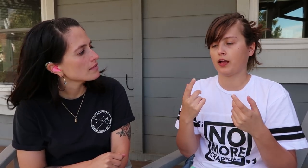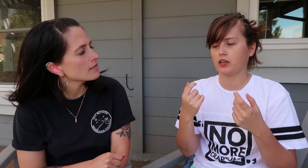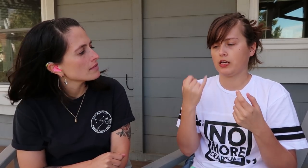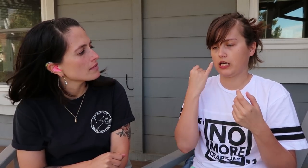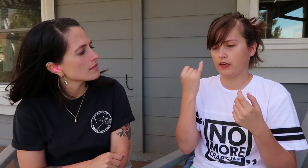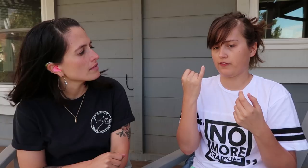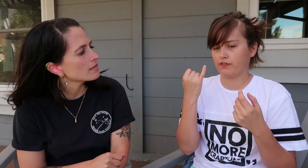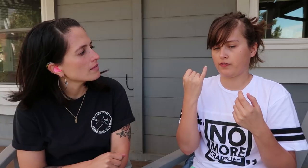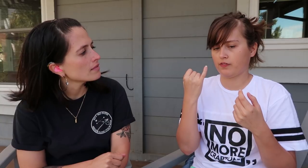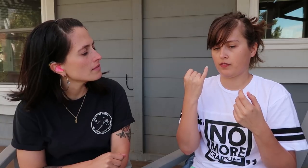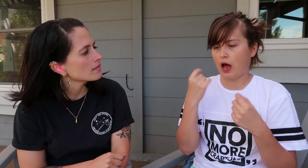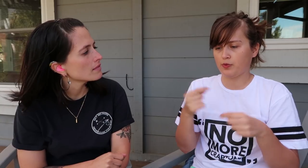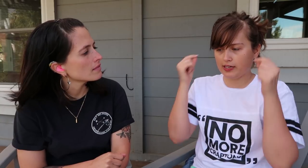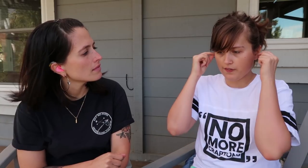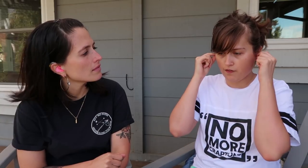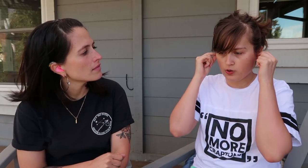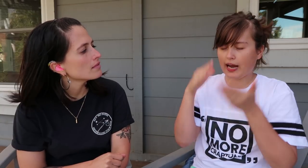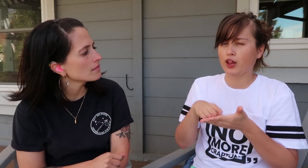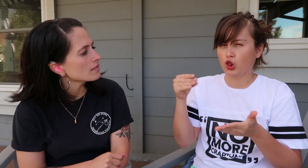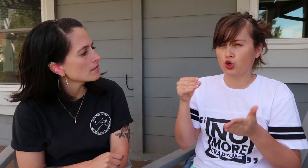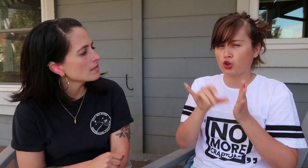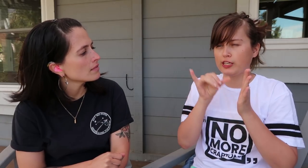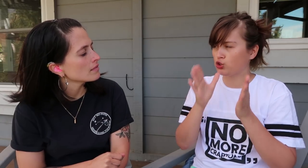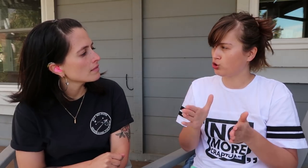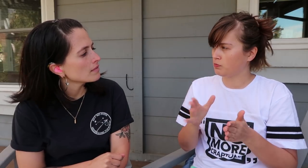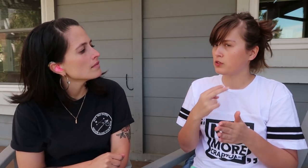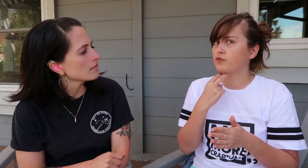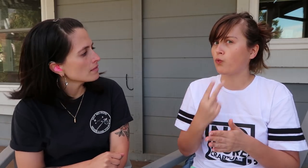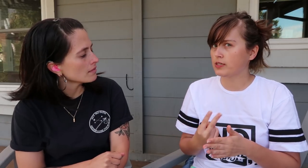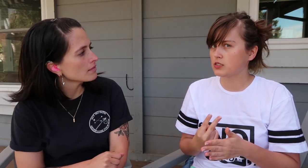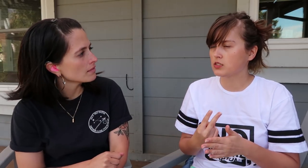but if I put in earphones and learn a YouTuber’s voice,